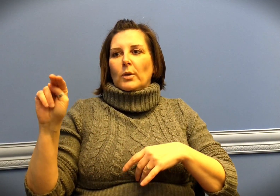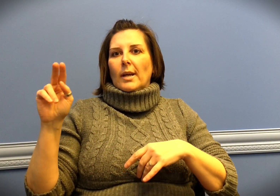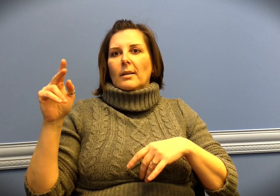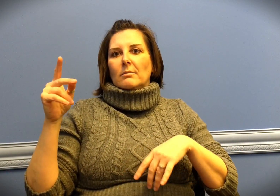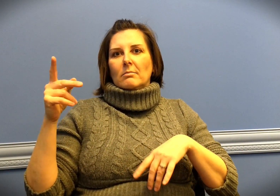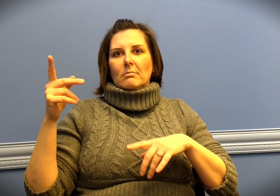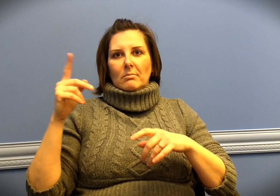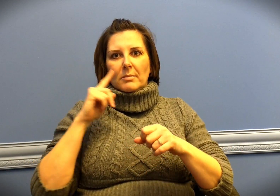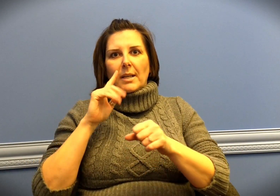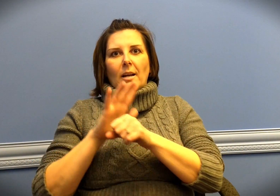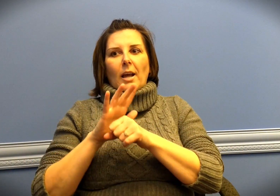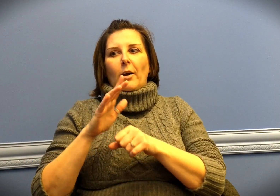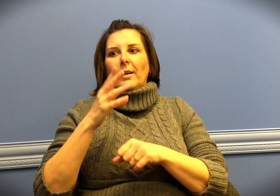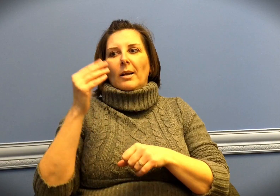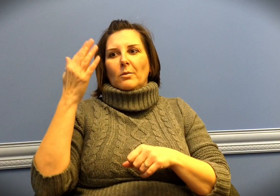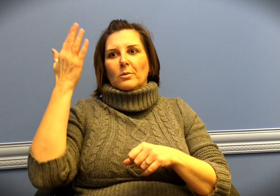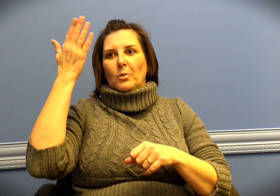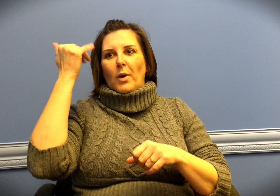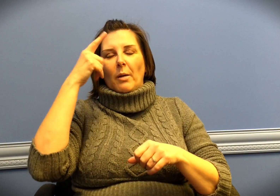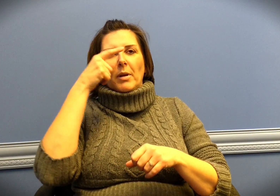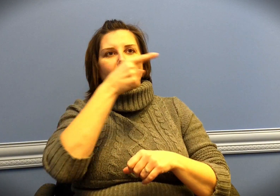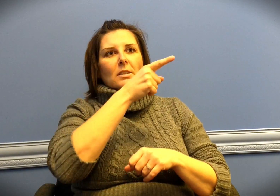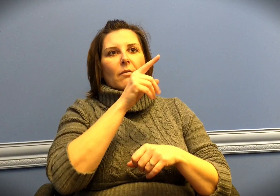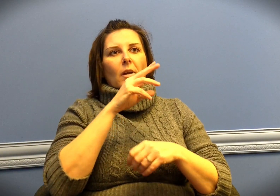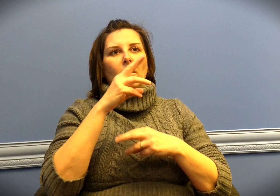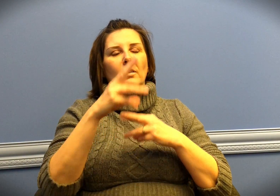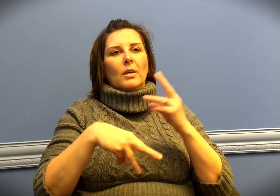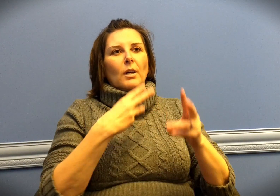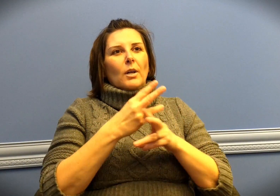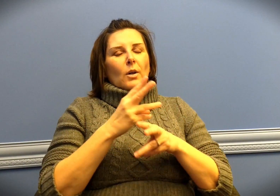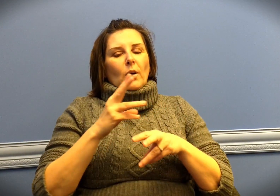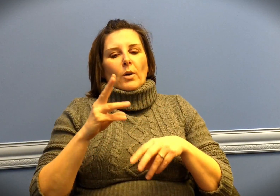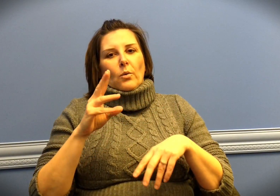The UN now has officially declared a day recognizing sign language.